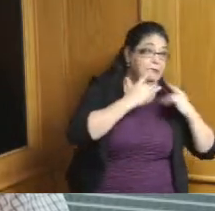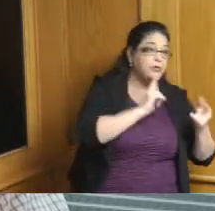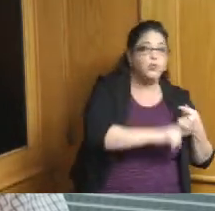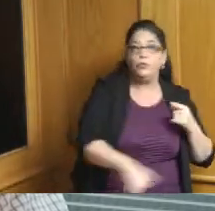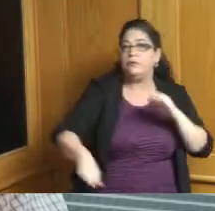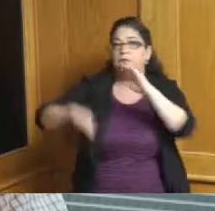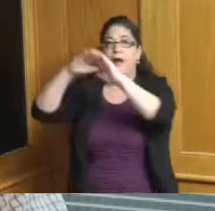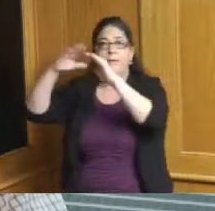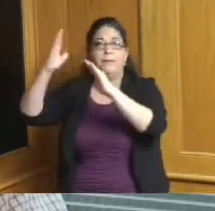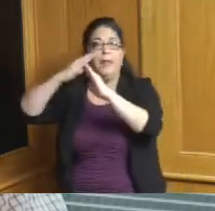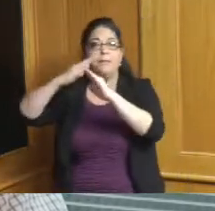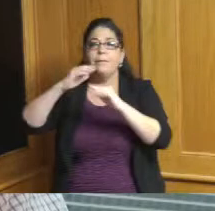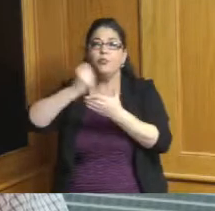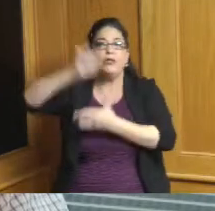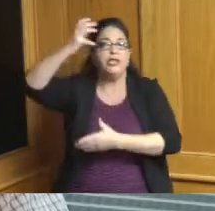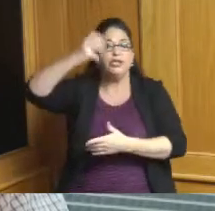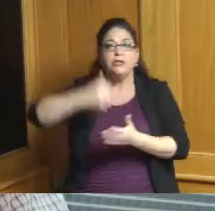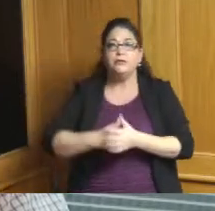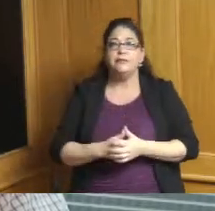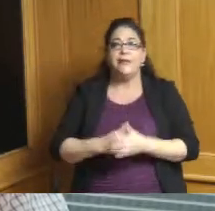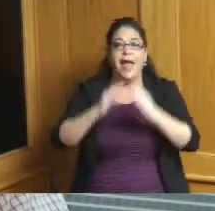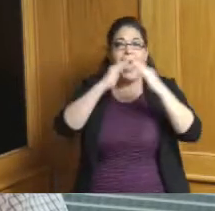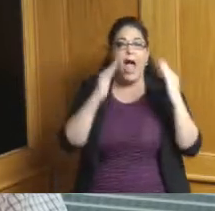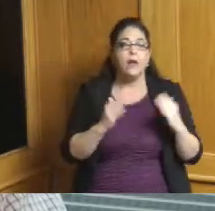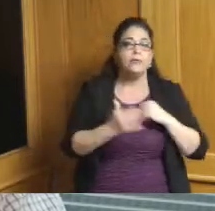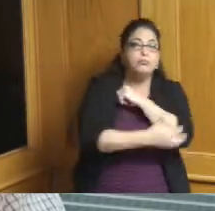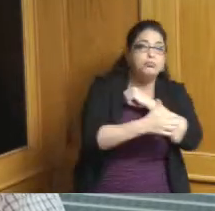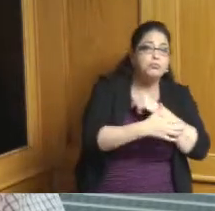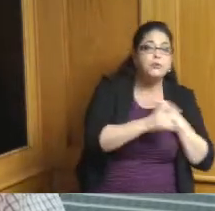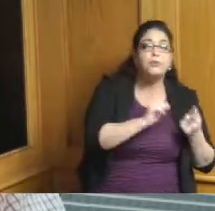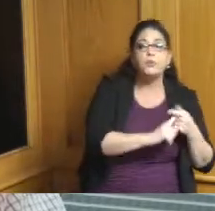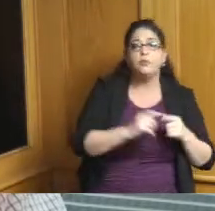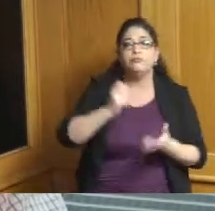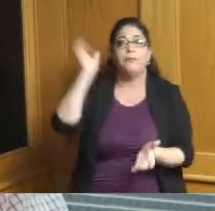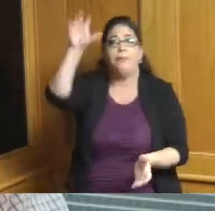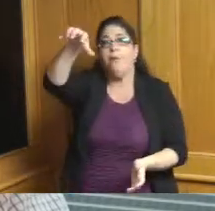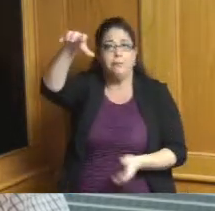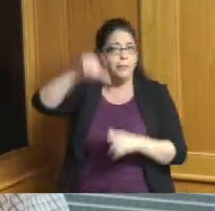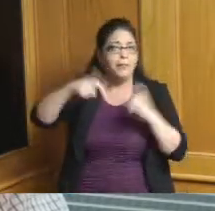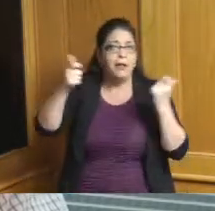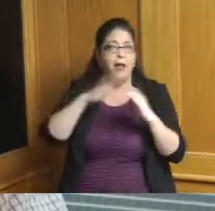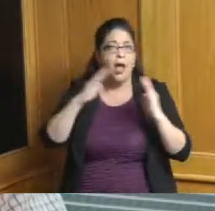housing values from the bottom to the top so I think the biggest thing is we were able to